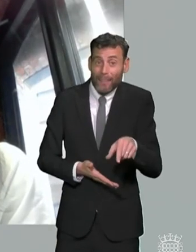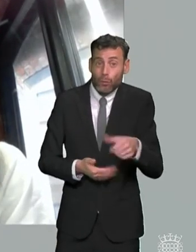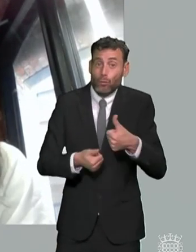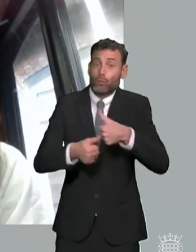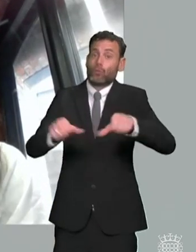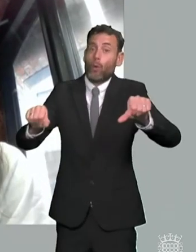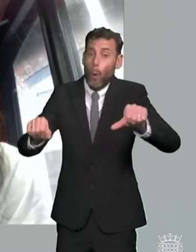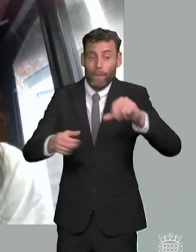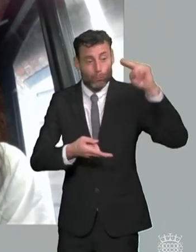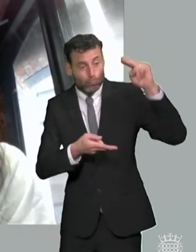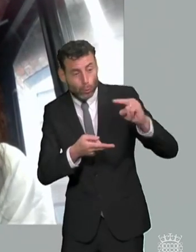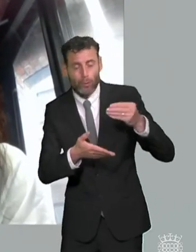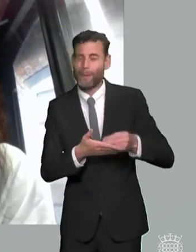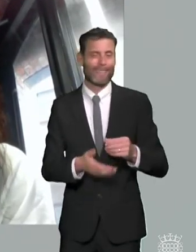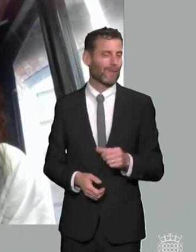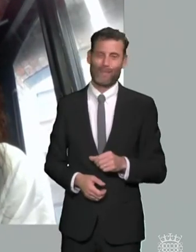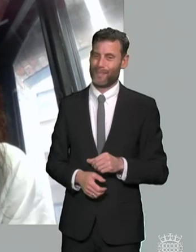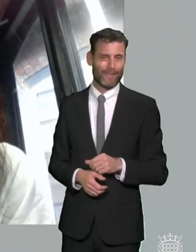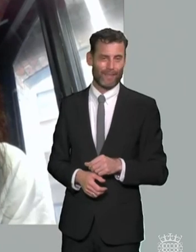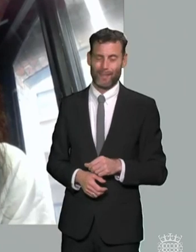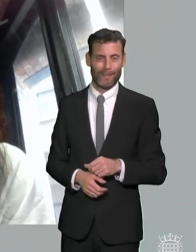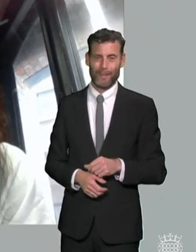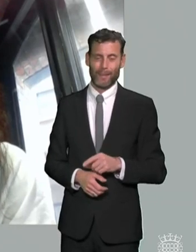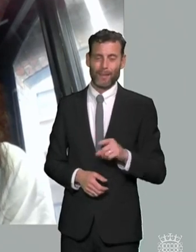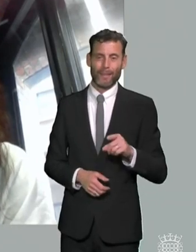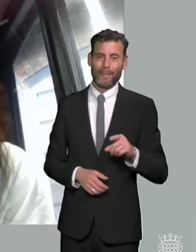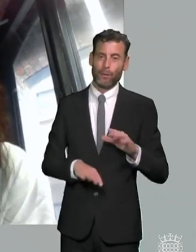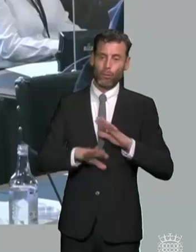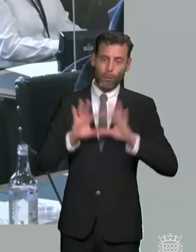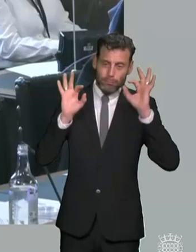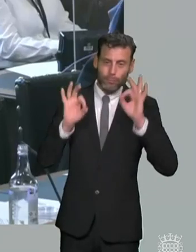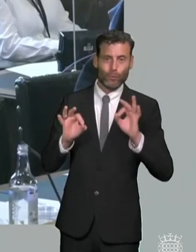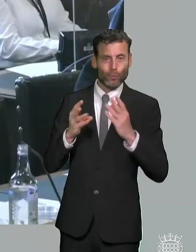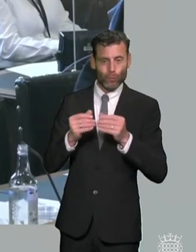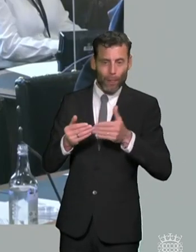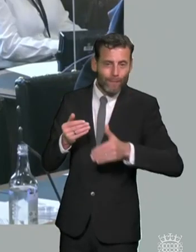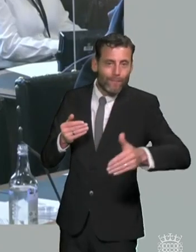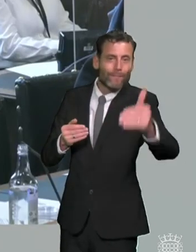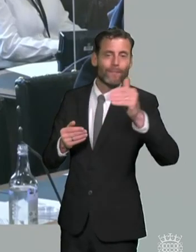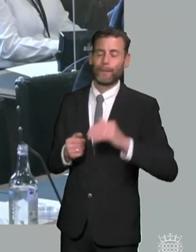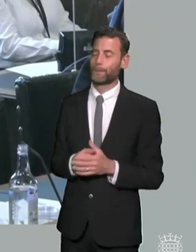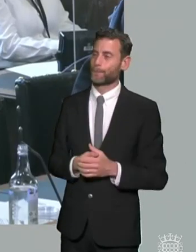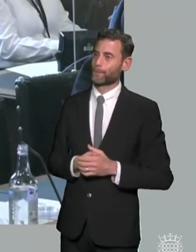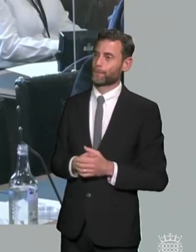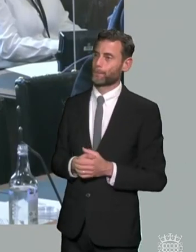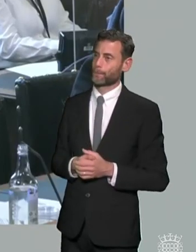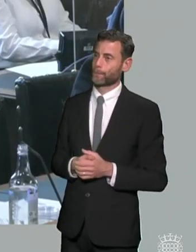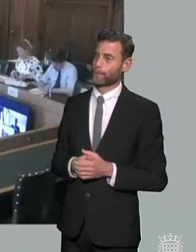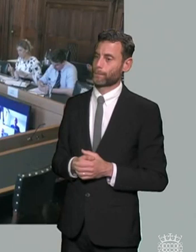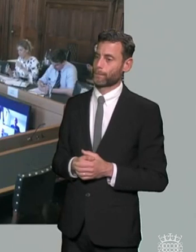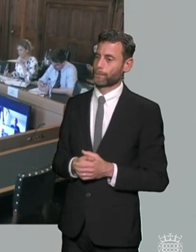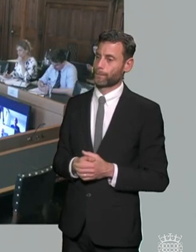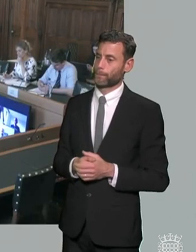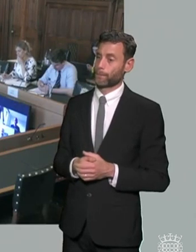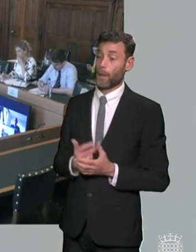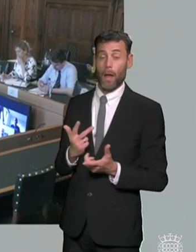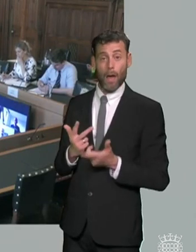are sticking plaster over what um really needs to be done thank you anybody else on that on funding